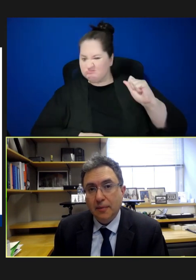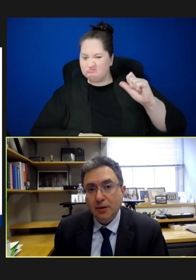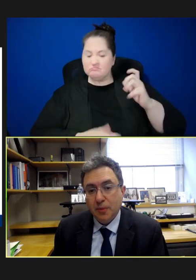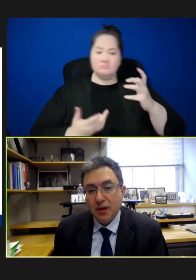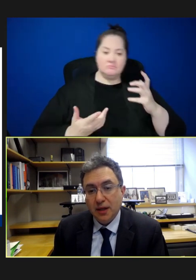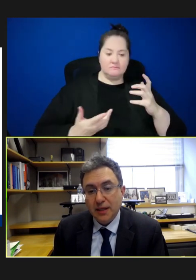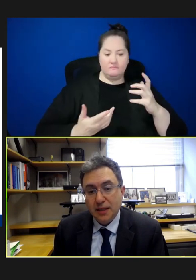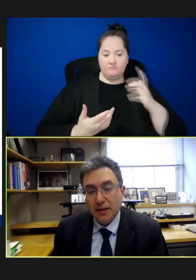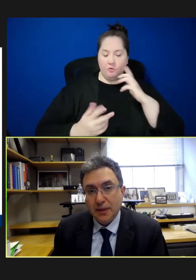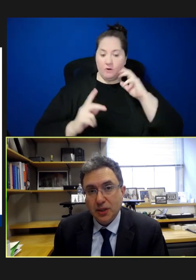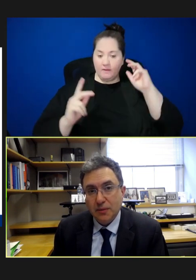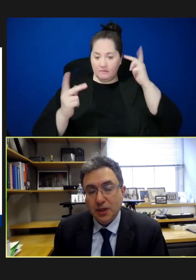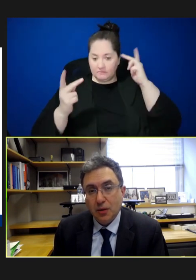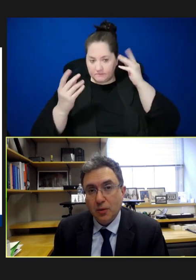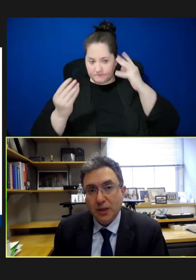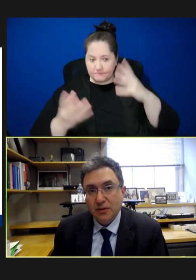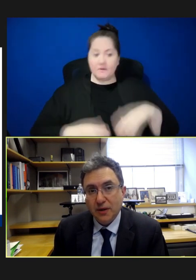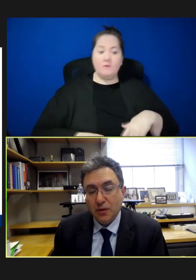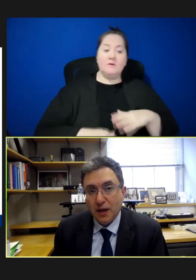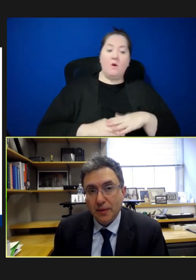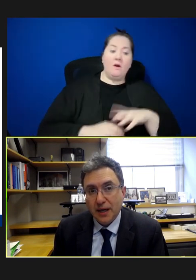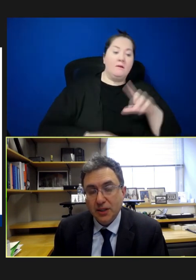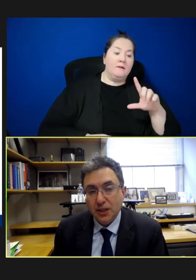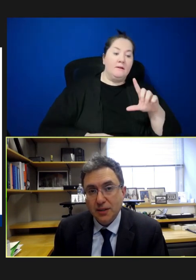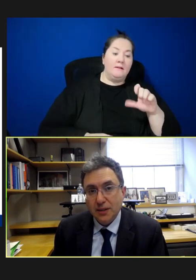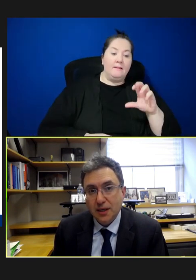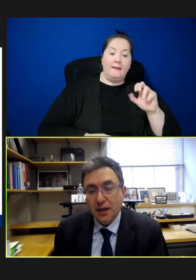I was part of the Lancet commission which had a whole bunch of other recommendations.